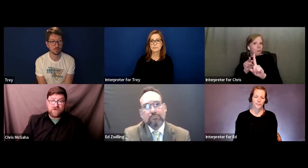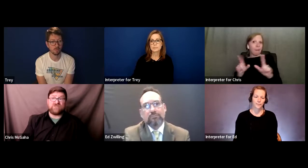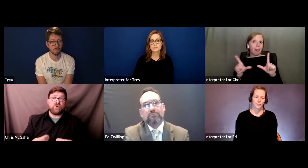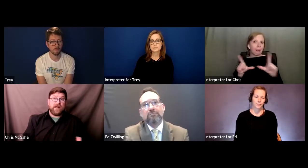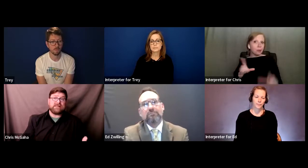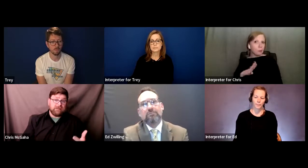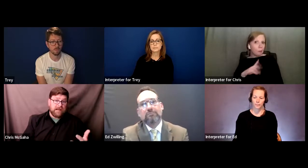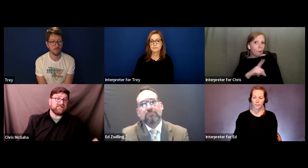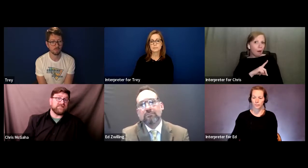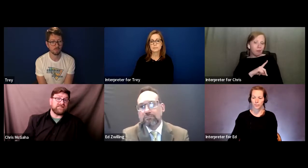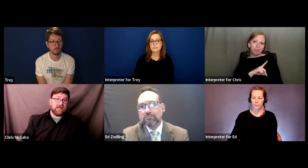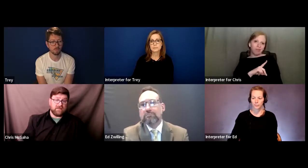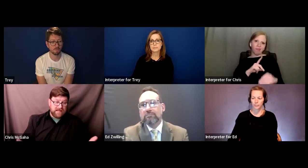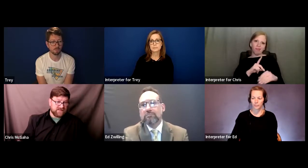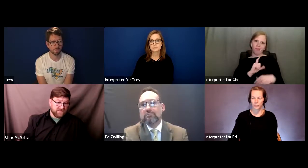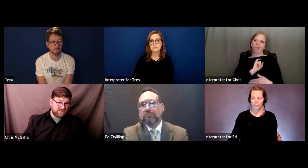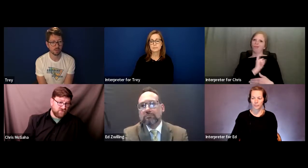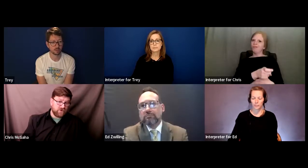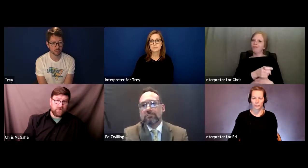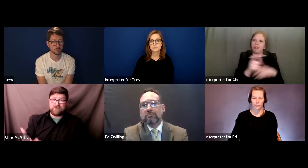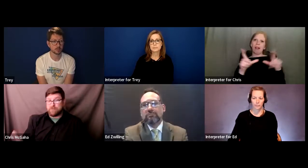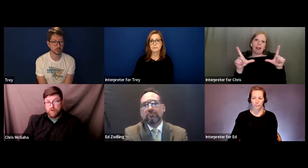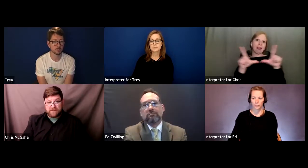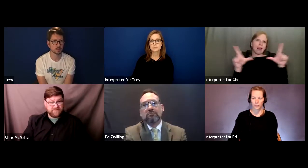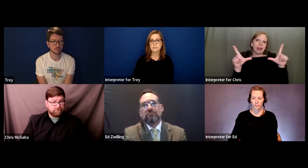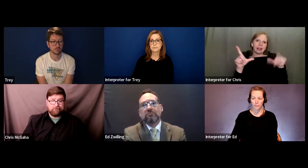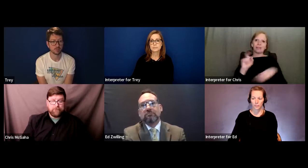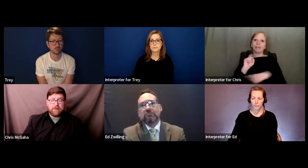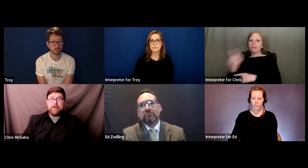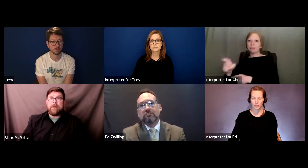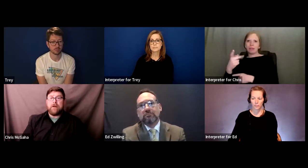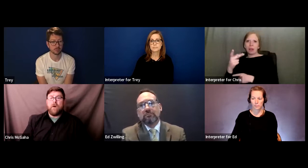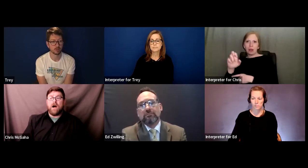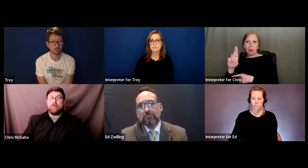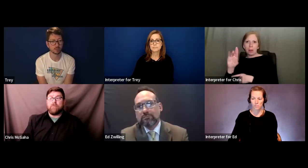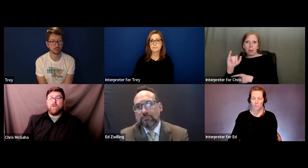just granting license to interpreters and permits.